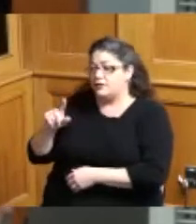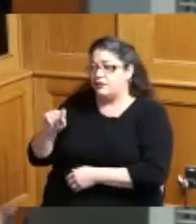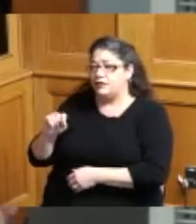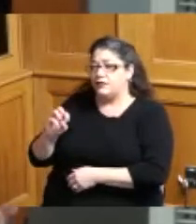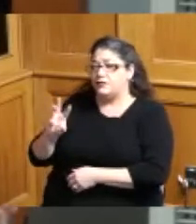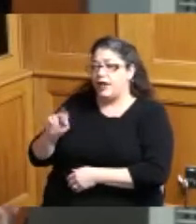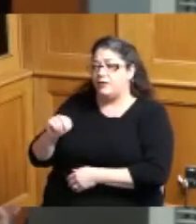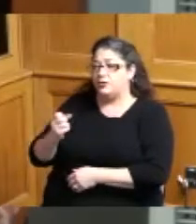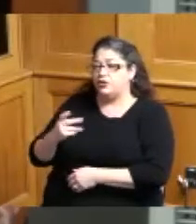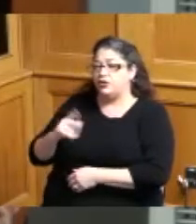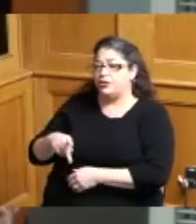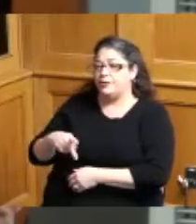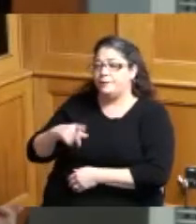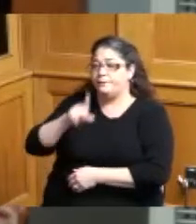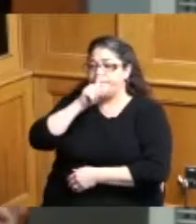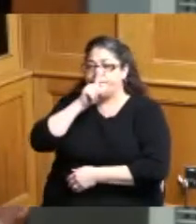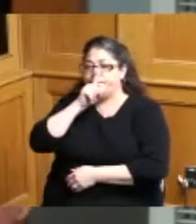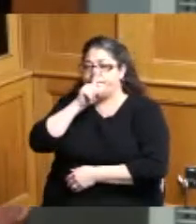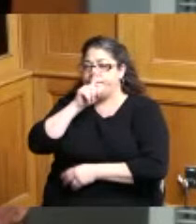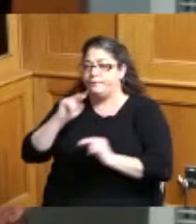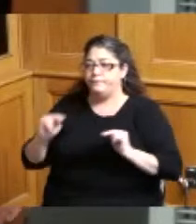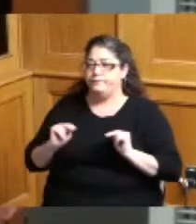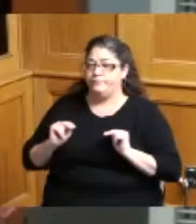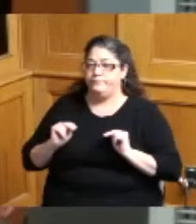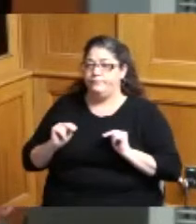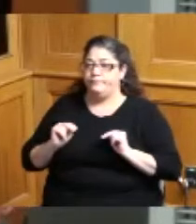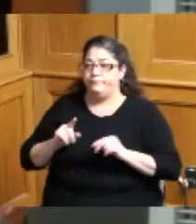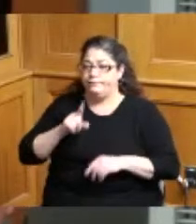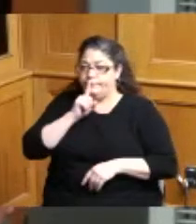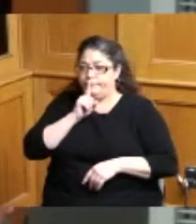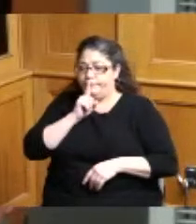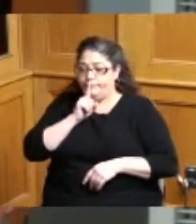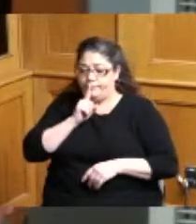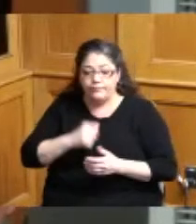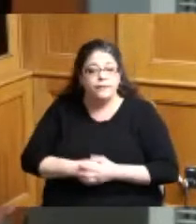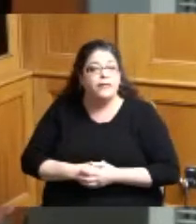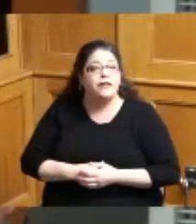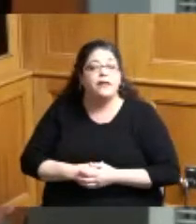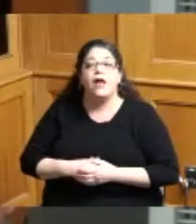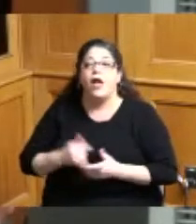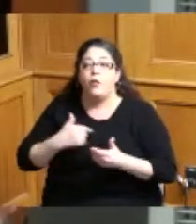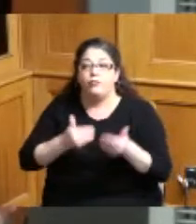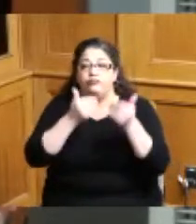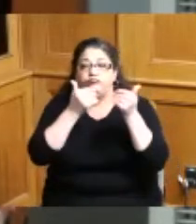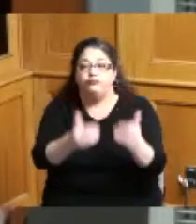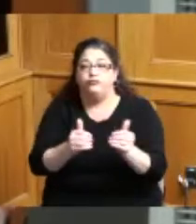be offering an opinion either way we proceeded with the vacation process was which included